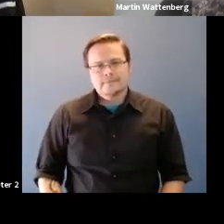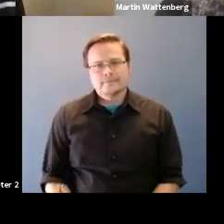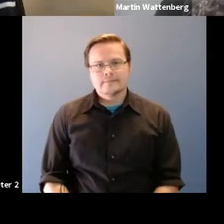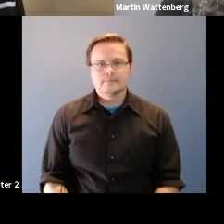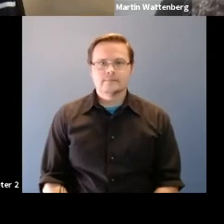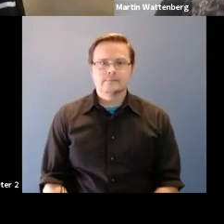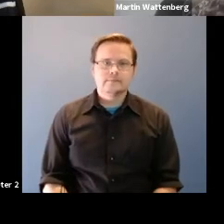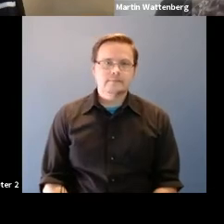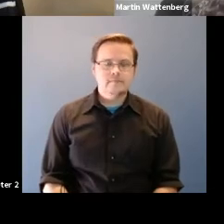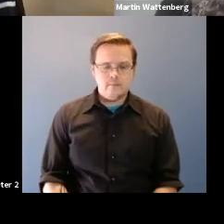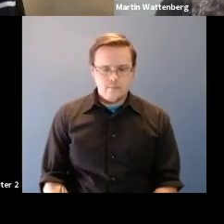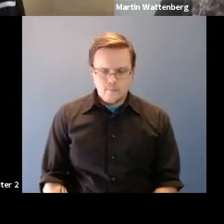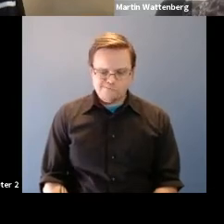Martin Wattenberg: Okay let's see if we can get that good.